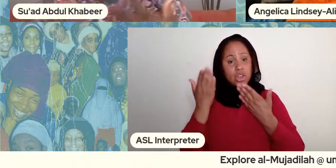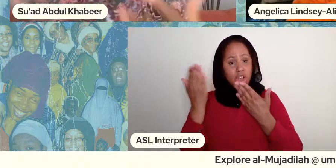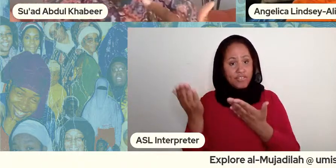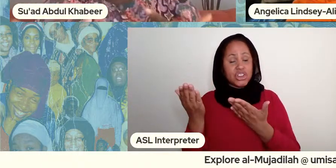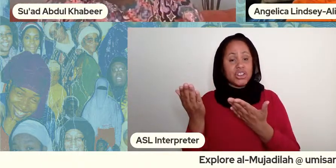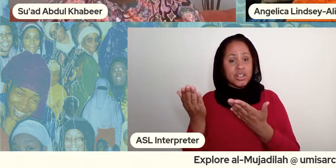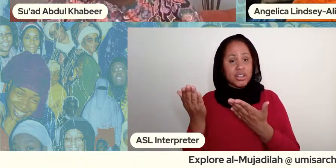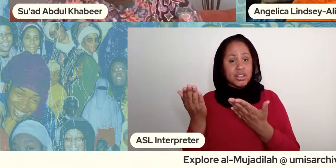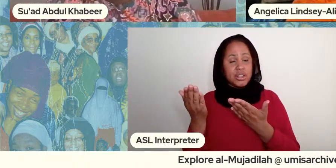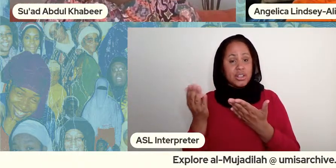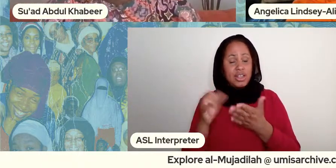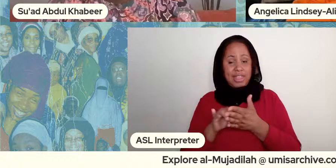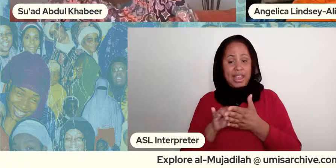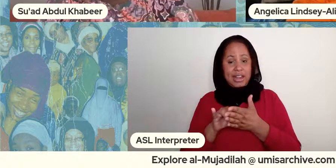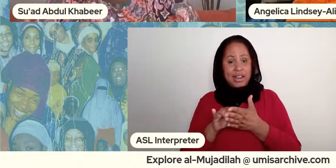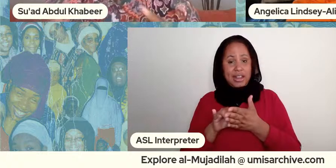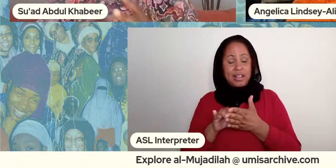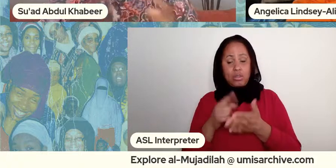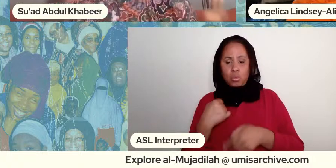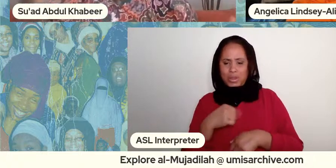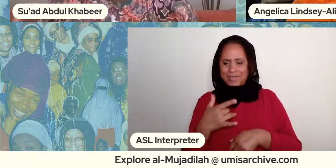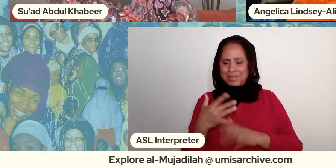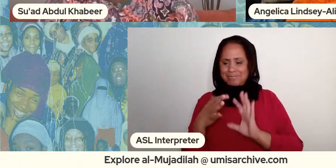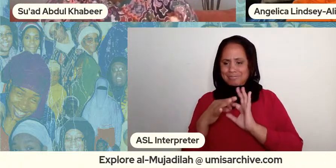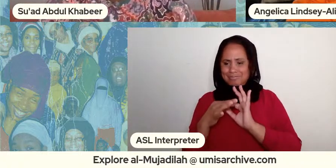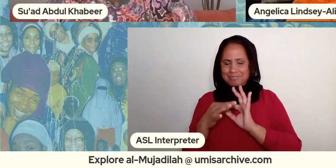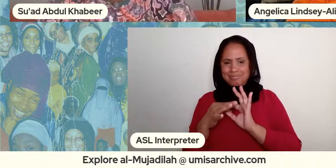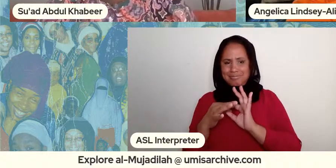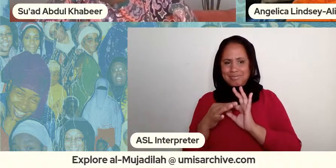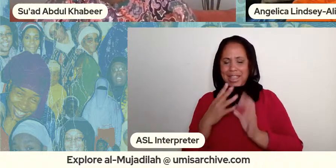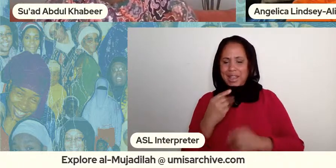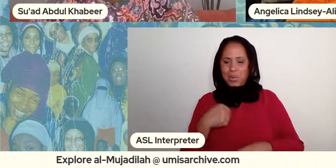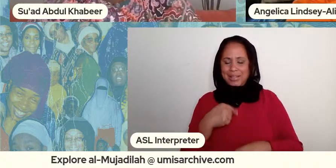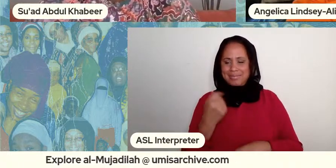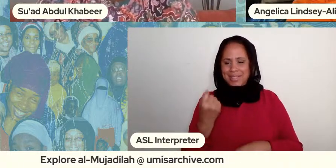that we you know we resonate right in the ways in which we're so connected in those kinds of ways